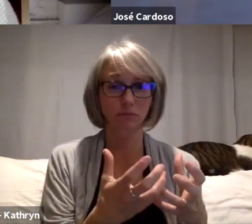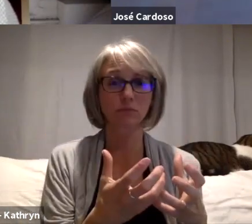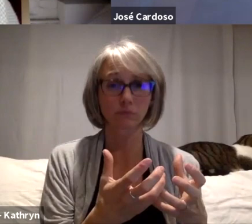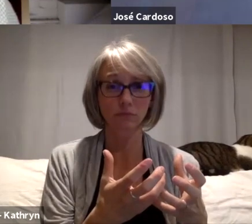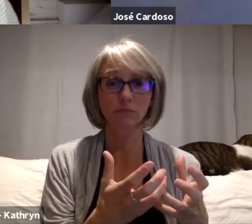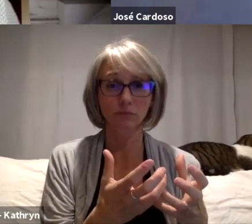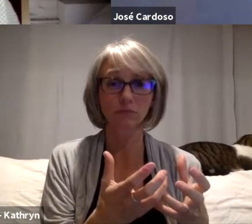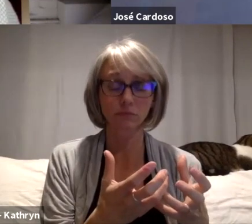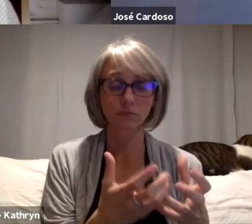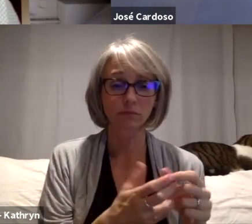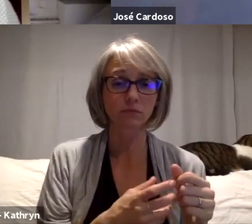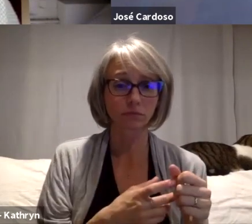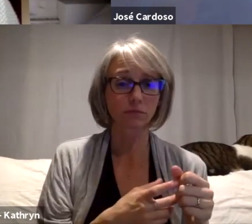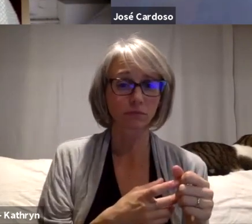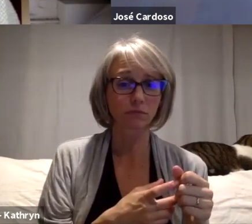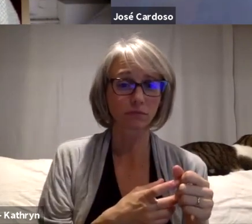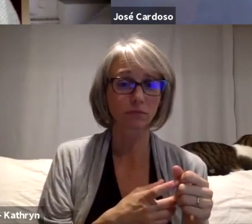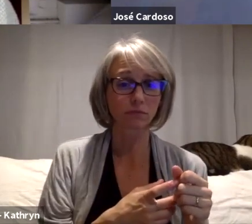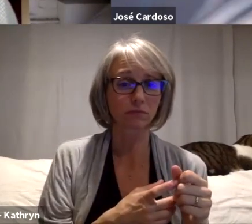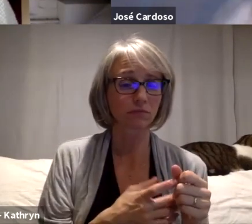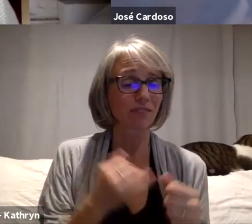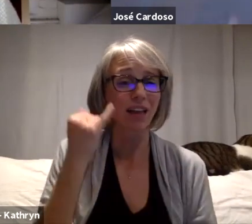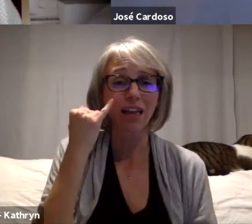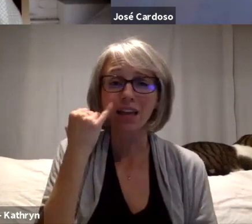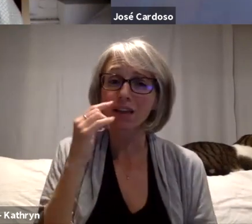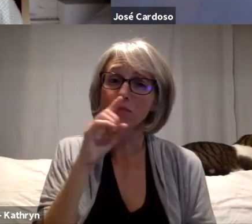the benefit of this sad destruction that we all hope it doesn't happen.